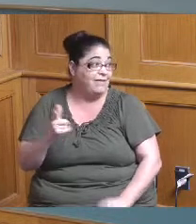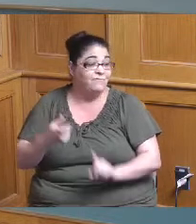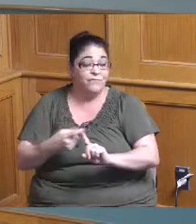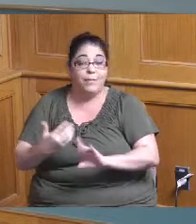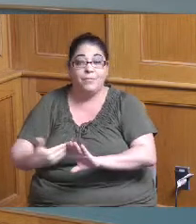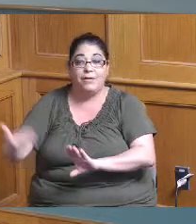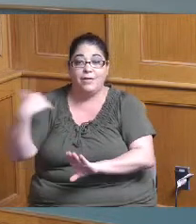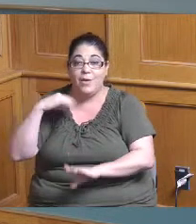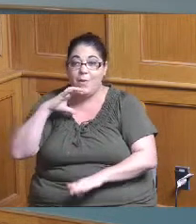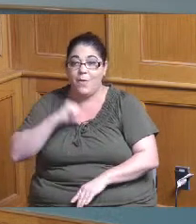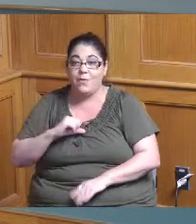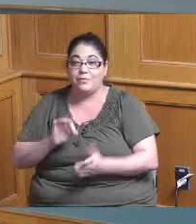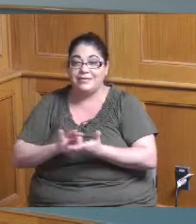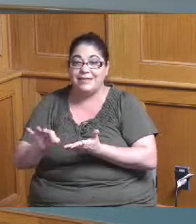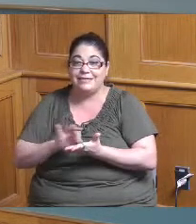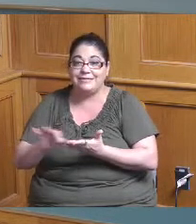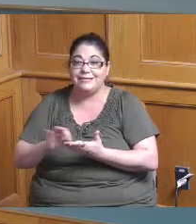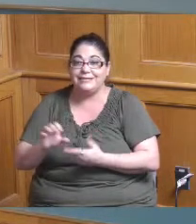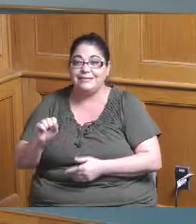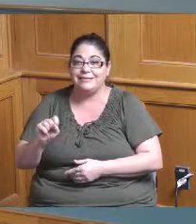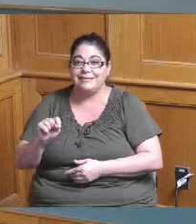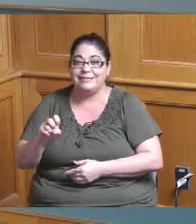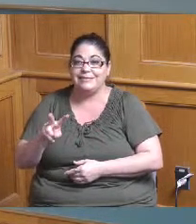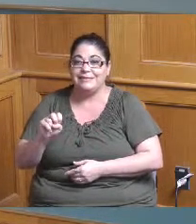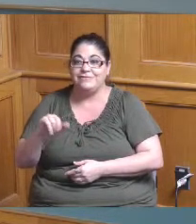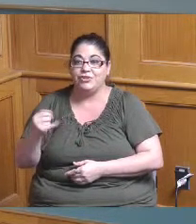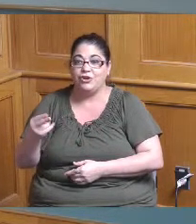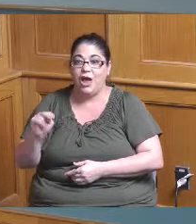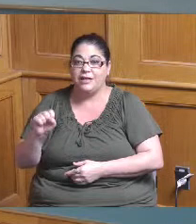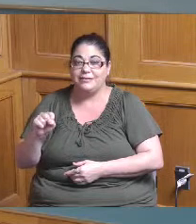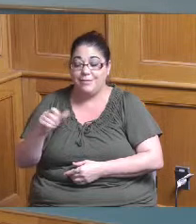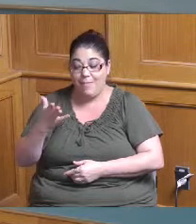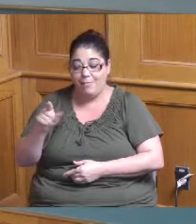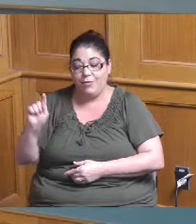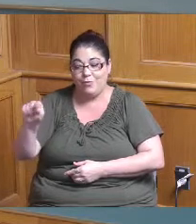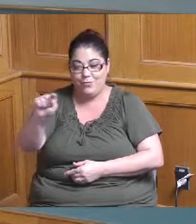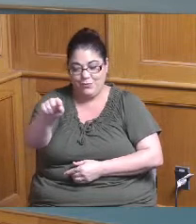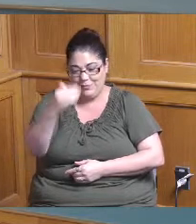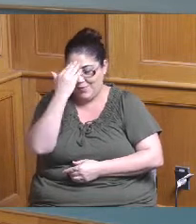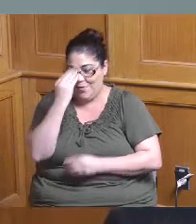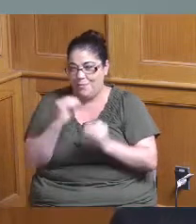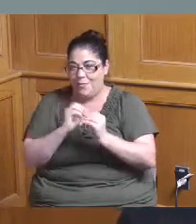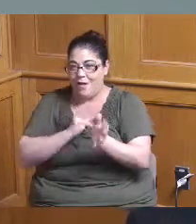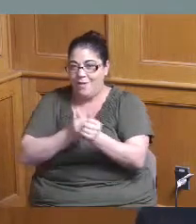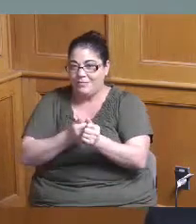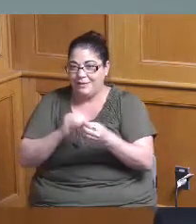been Steve Johnson and Chris you guys may have a more updated number for Arlington so I don't know